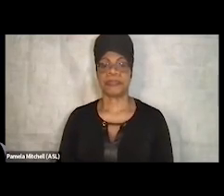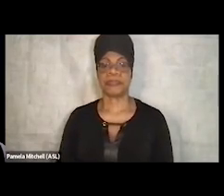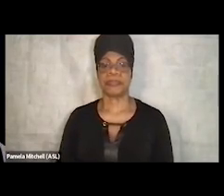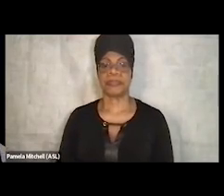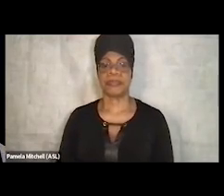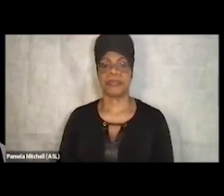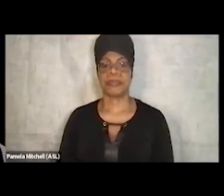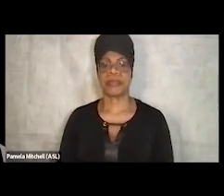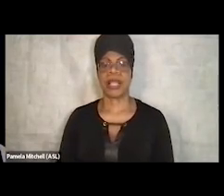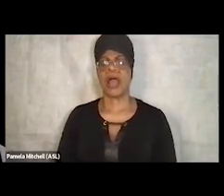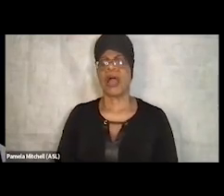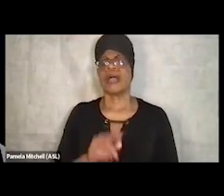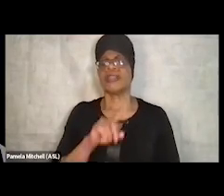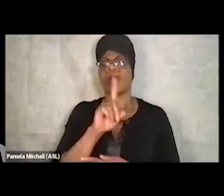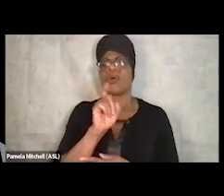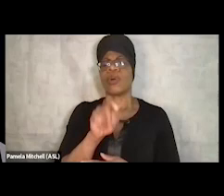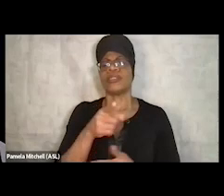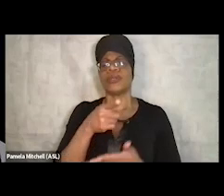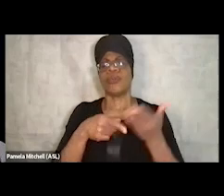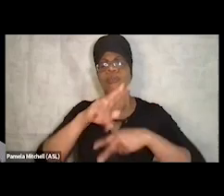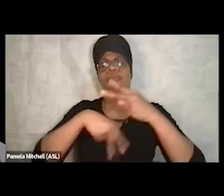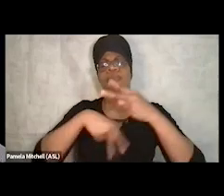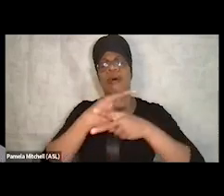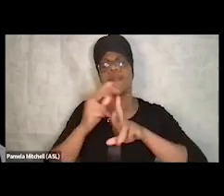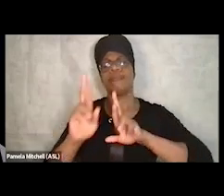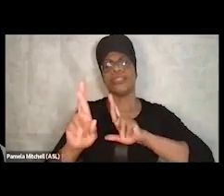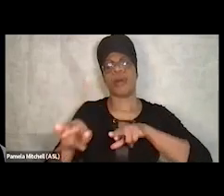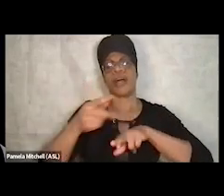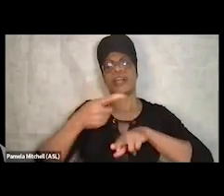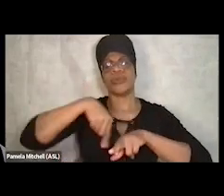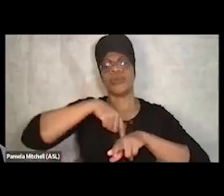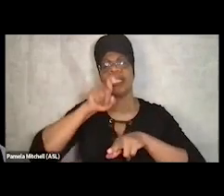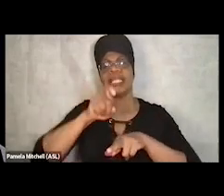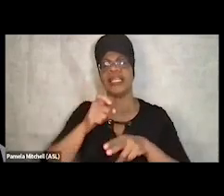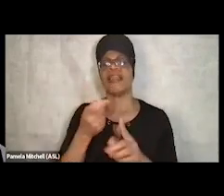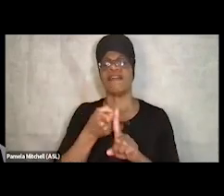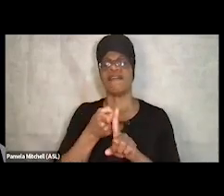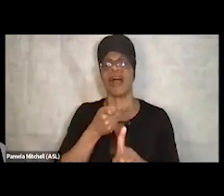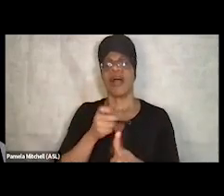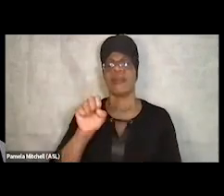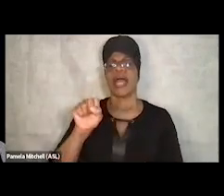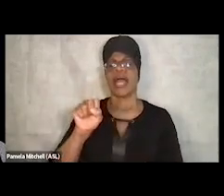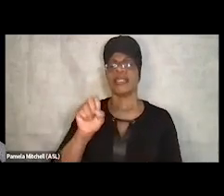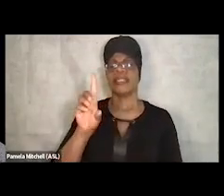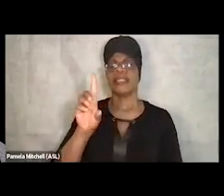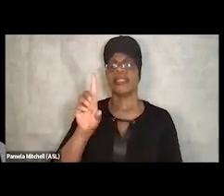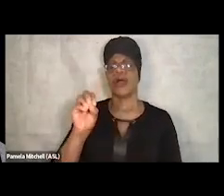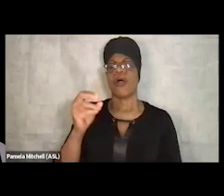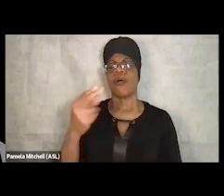And then what kind of response would we need from SDoH? Because as we integrated more